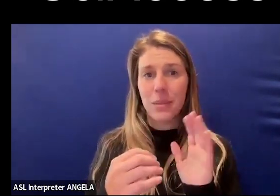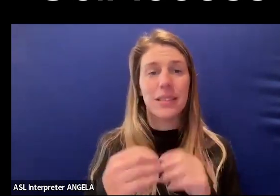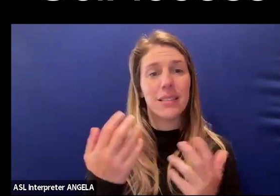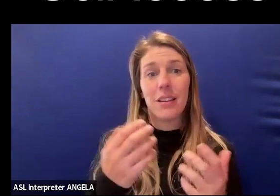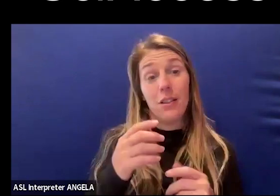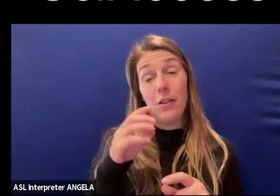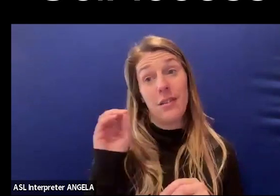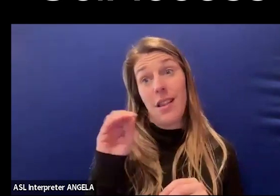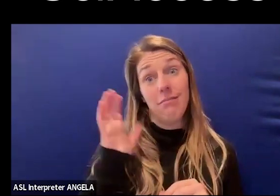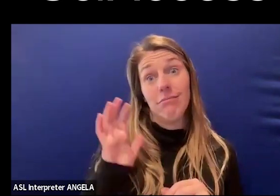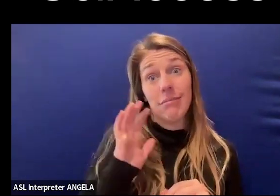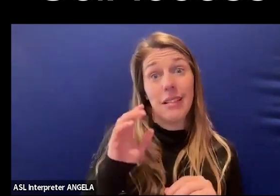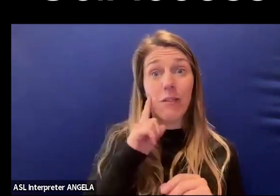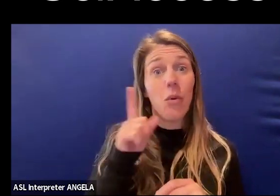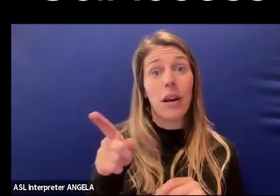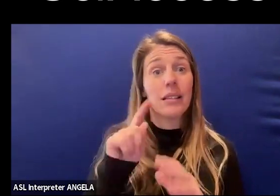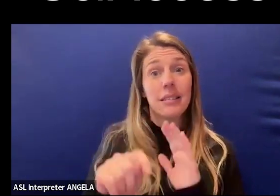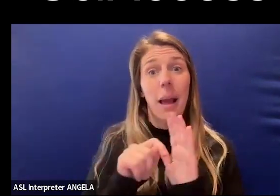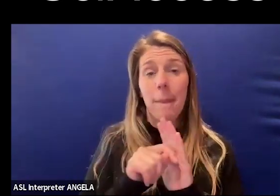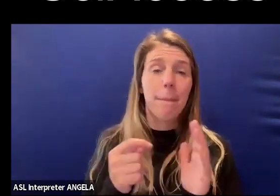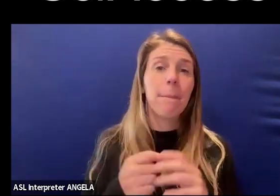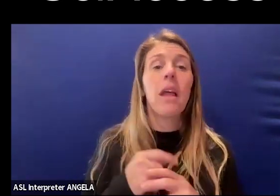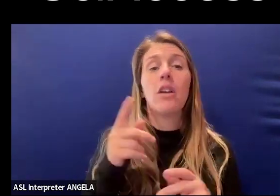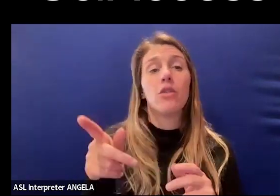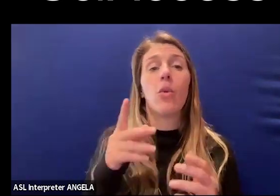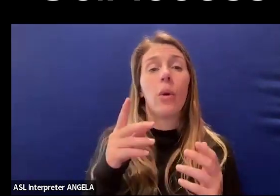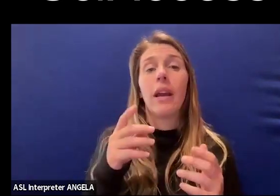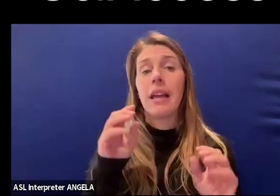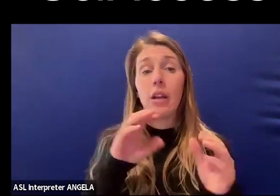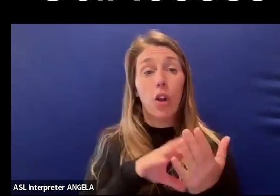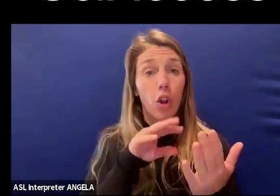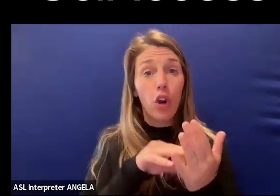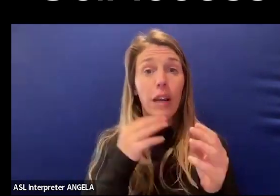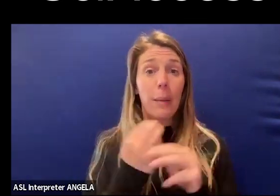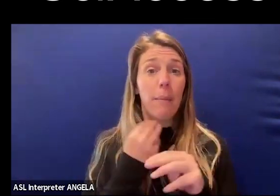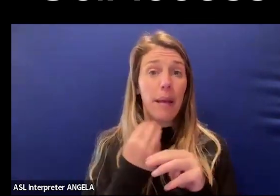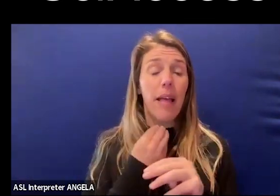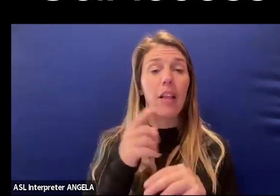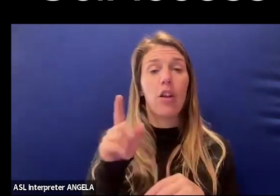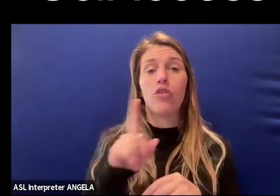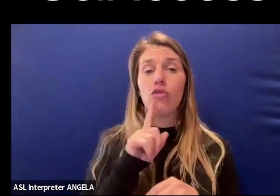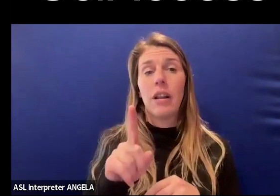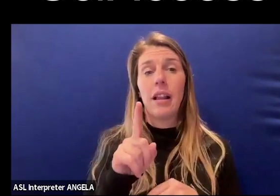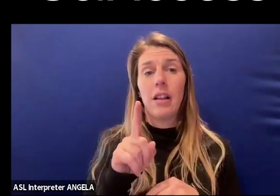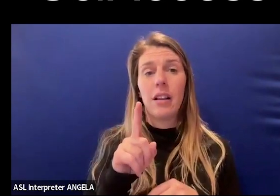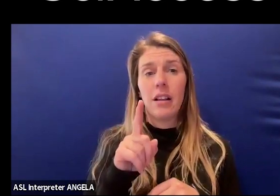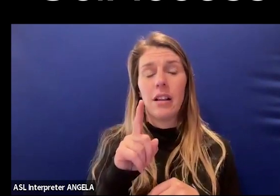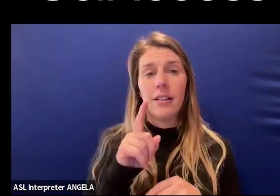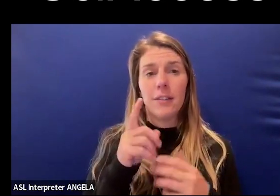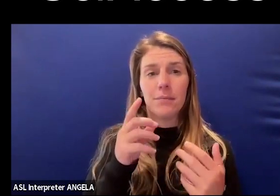there were none available to him. His way of learning mathematics was very much oratory,